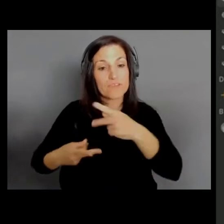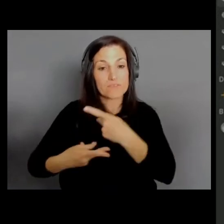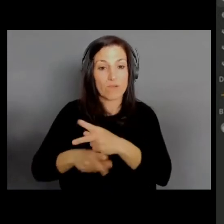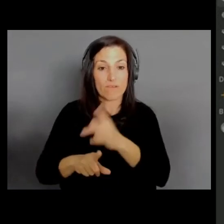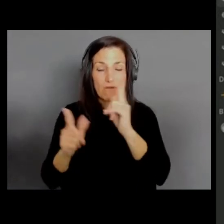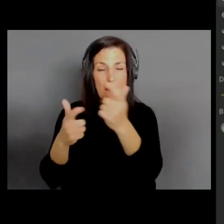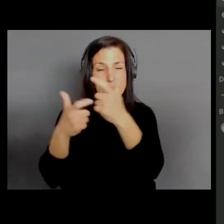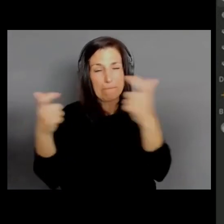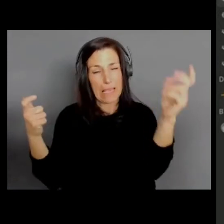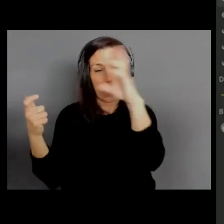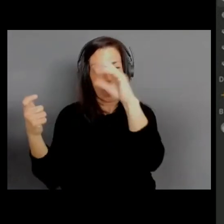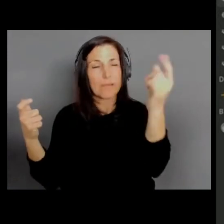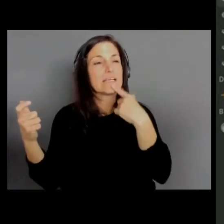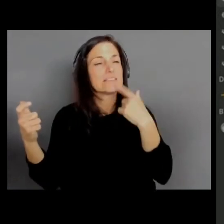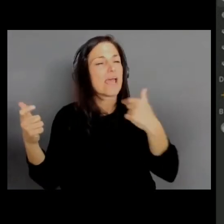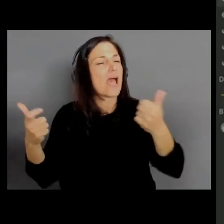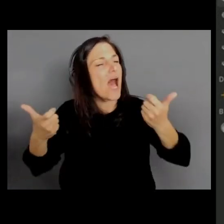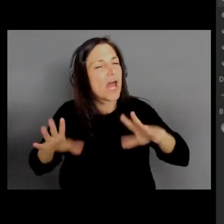or you can enable it so that you can.